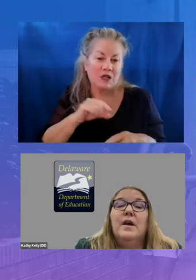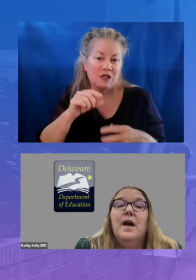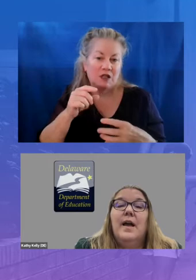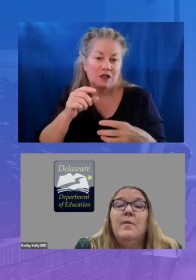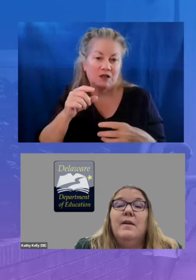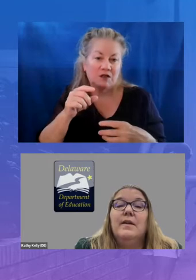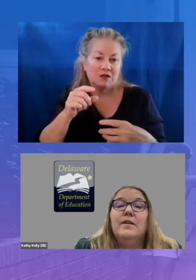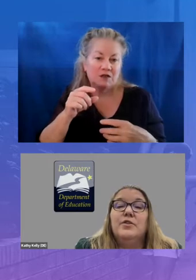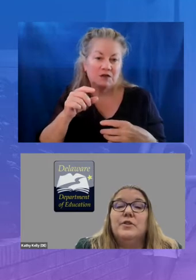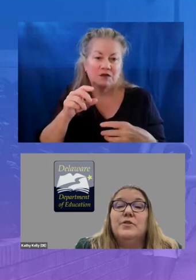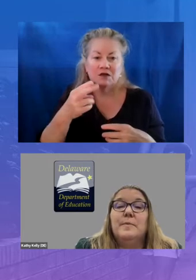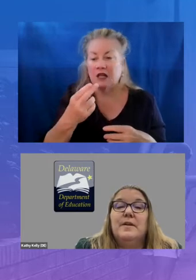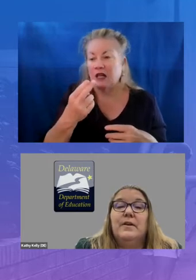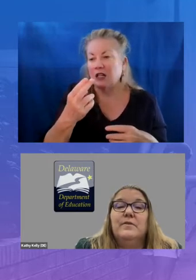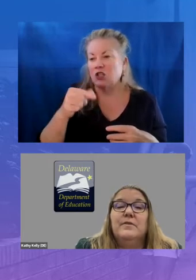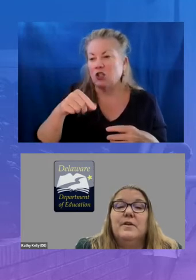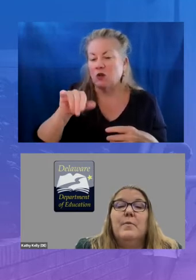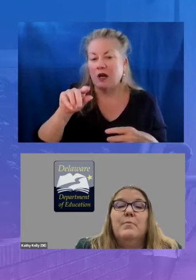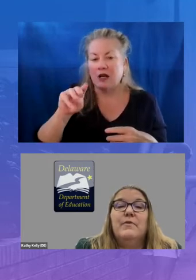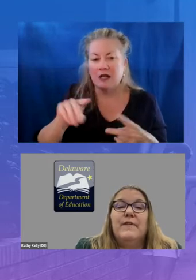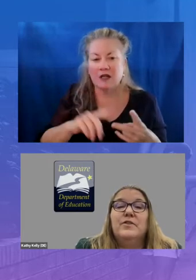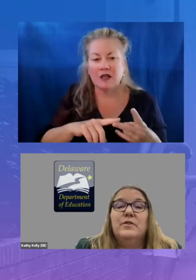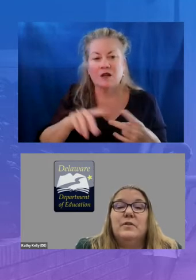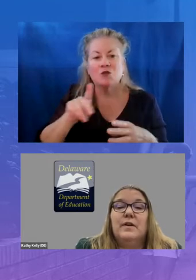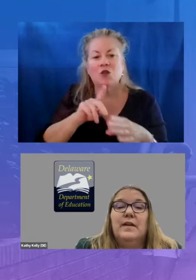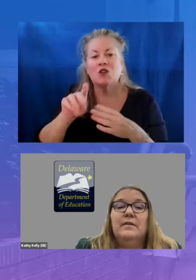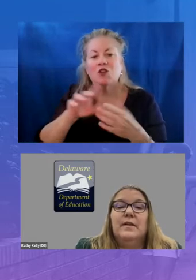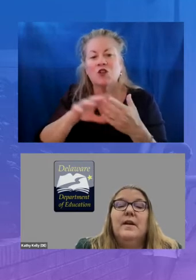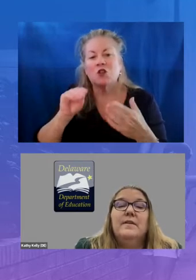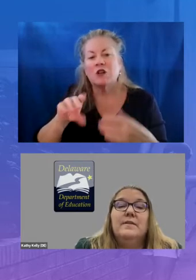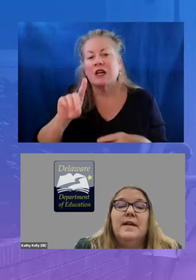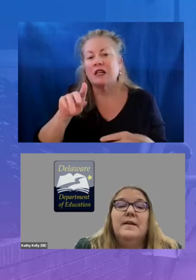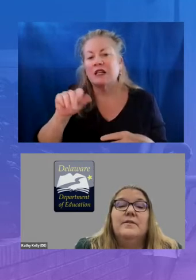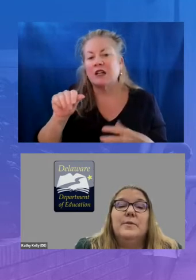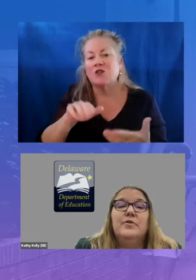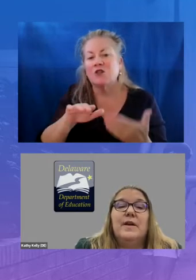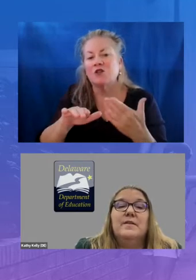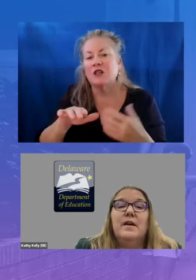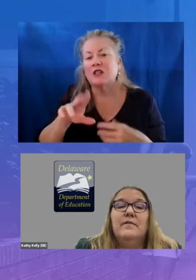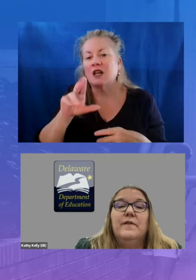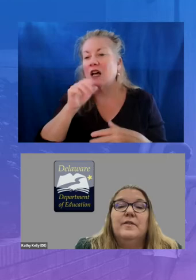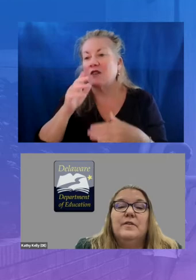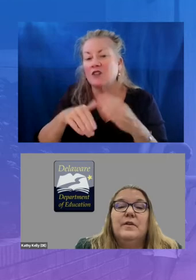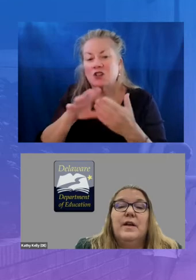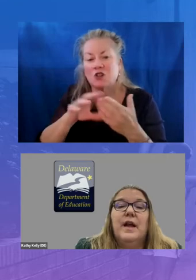high quality instructional materials professional learning data to address unfinished learning and